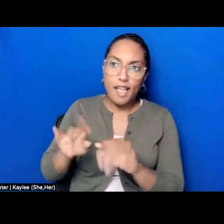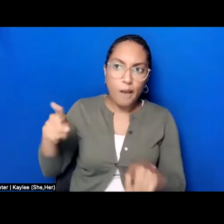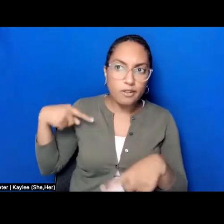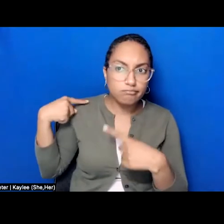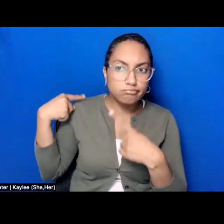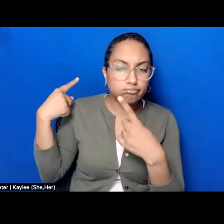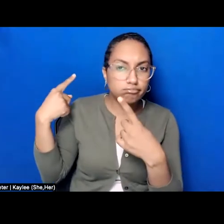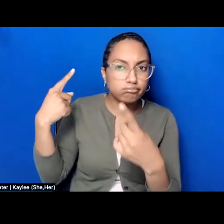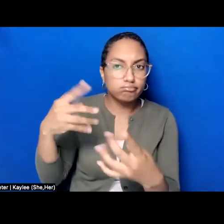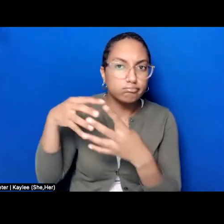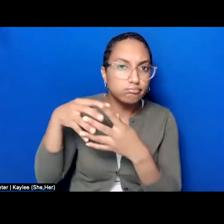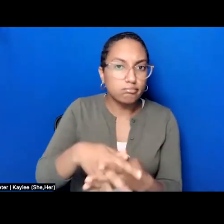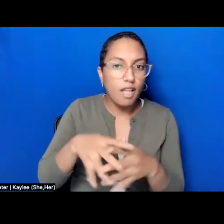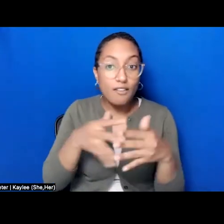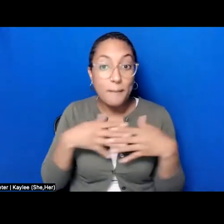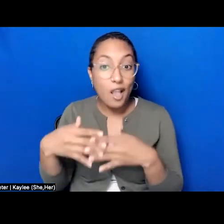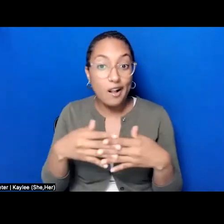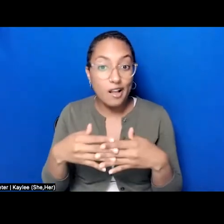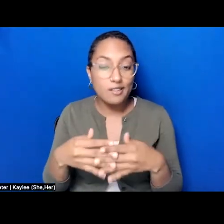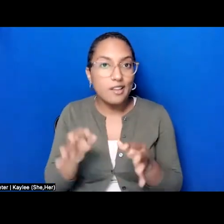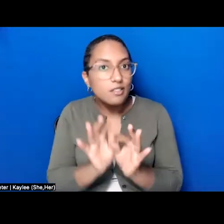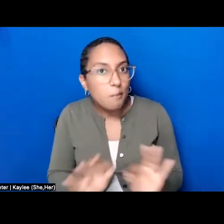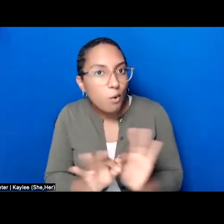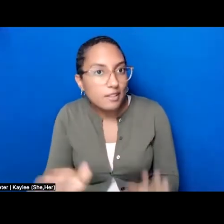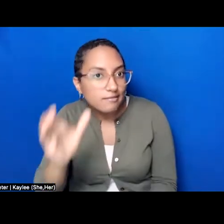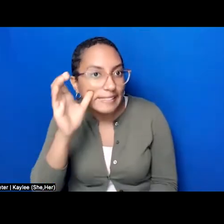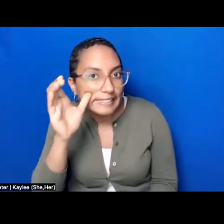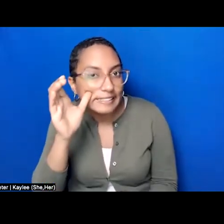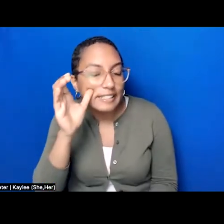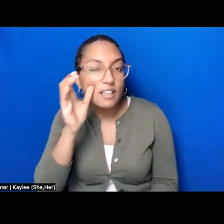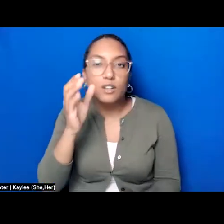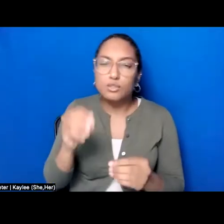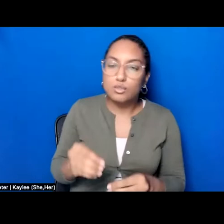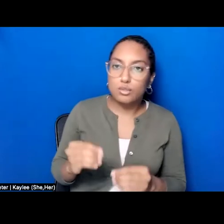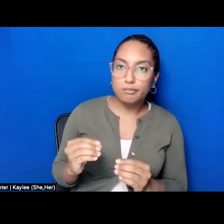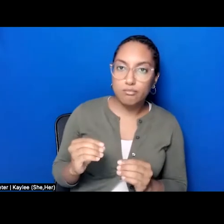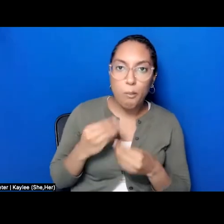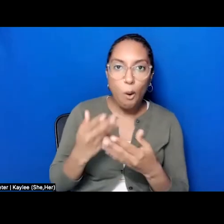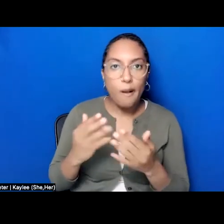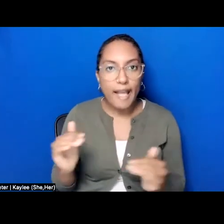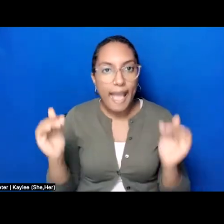in working towards equity, understanding, and empathy throughout our culture.